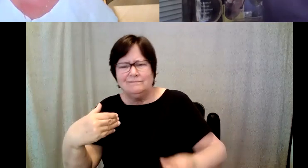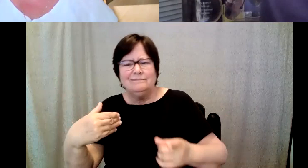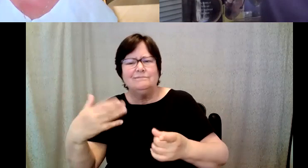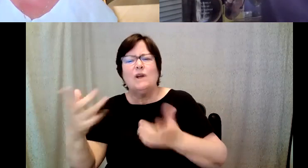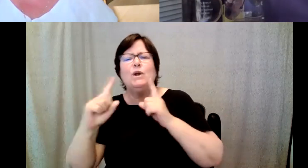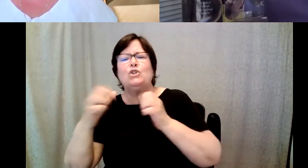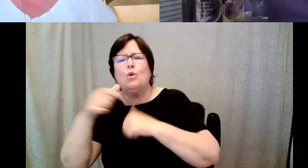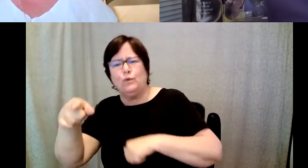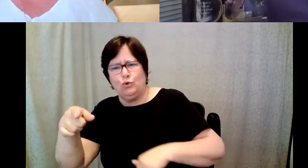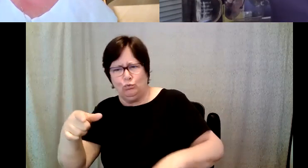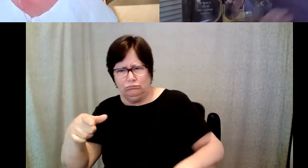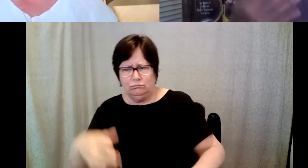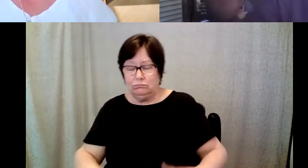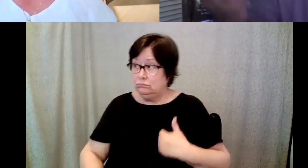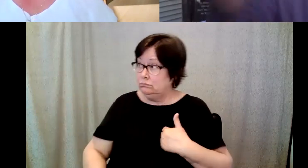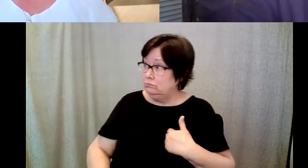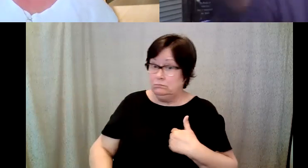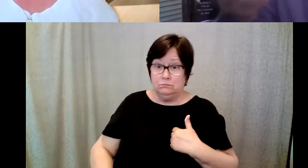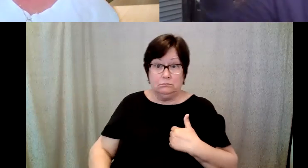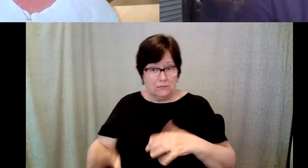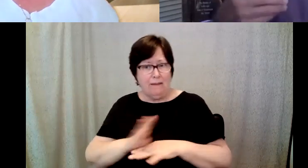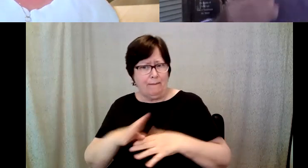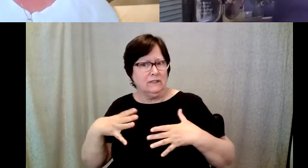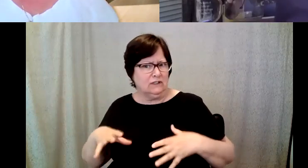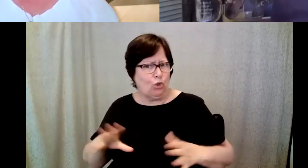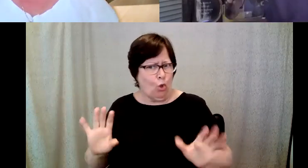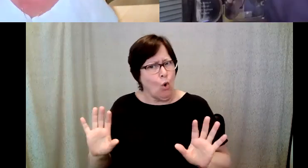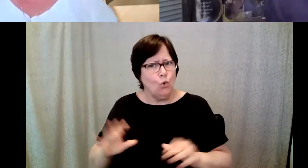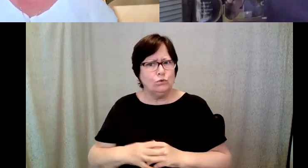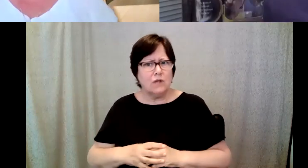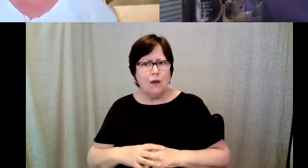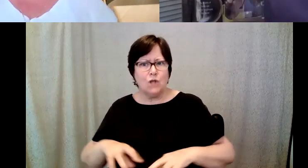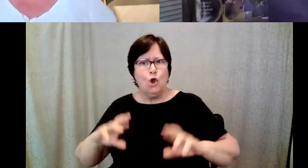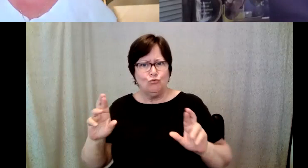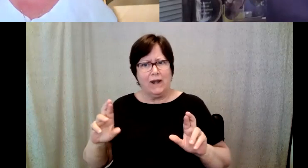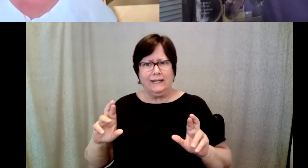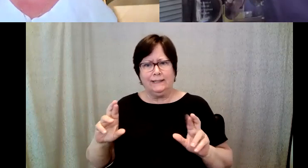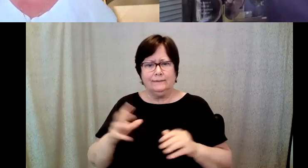D. Major Cohen: And I was in my business clothes, I was ready to be my I was that I was a photographer